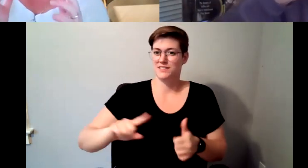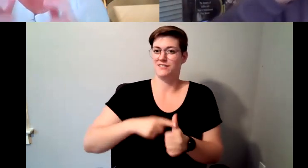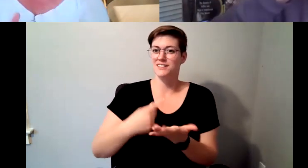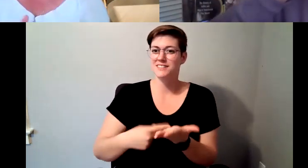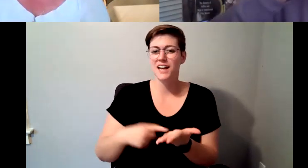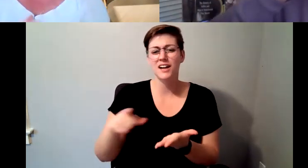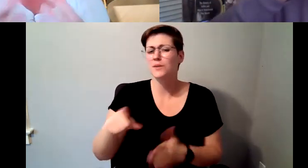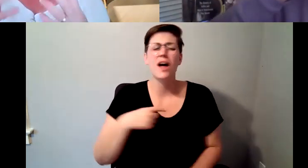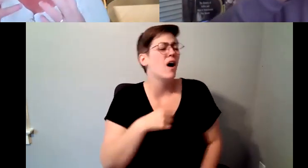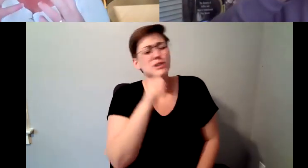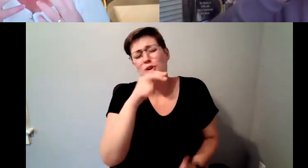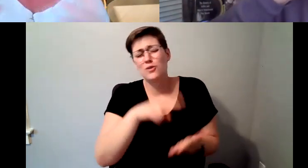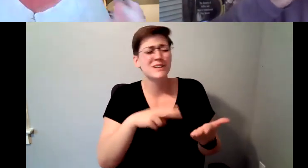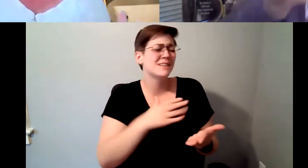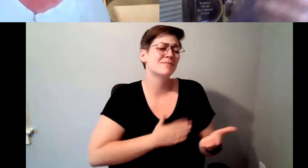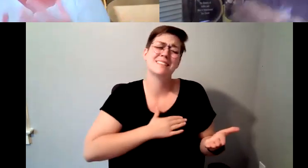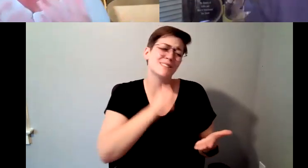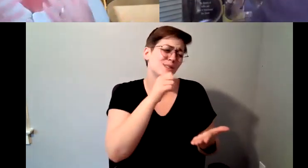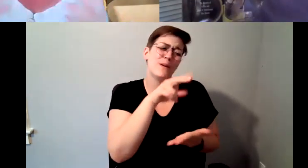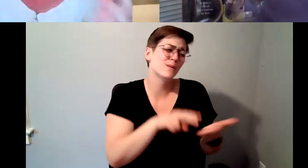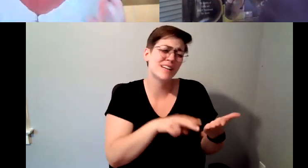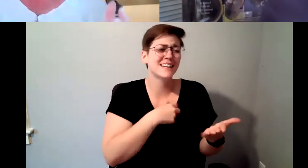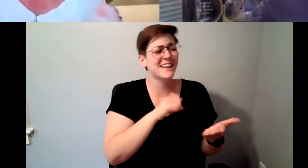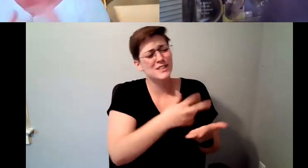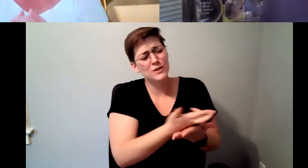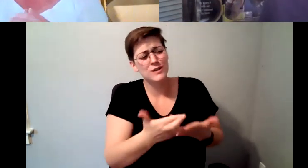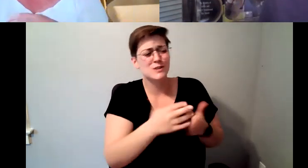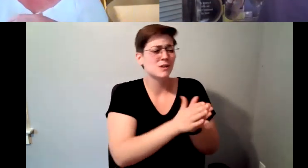just don't read it it's it's a resource book it's a textbook for coffee.